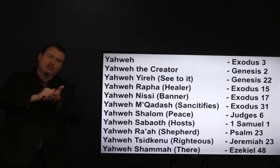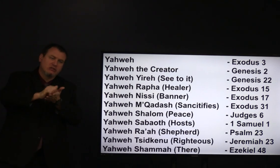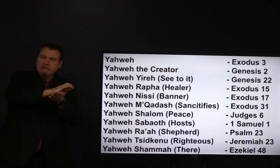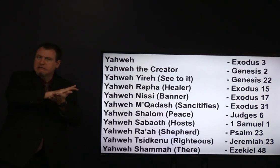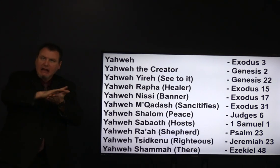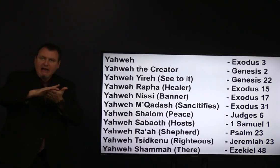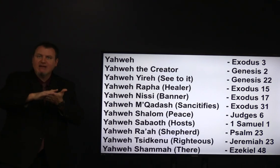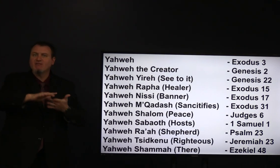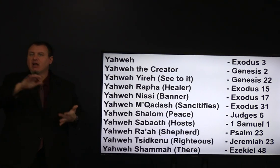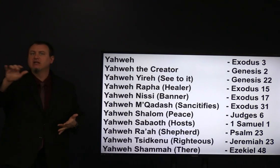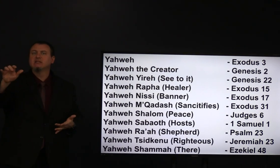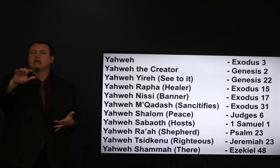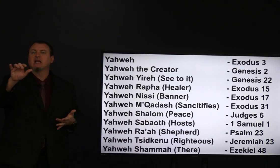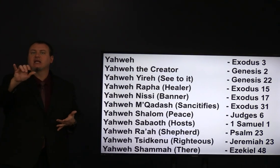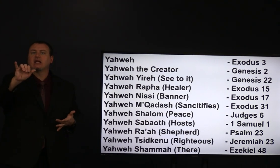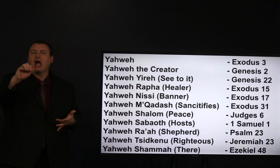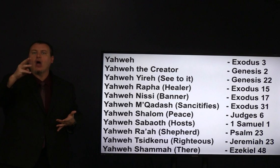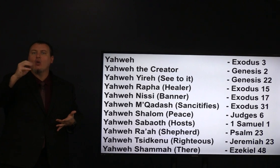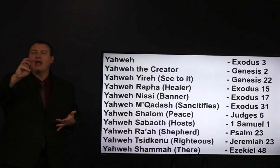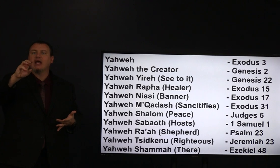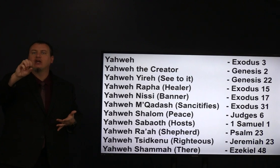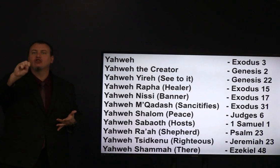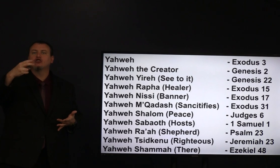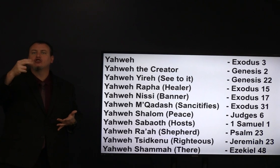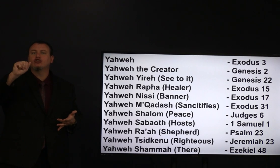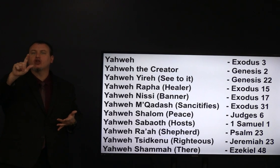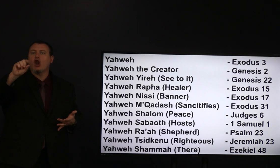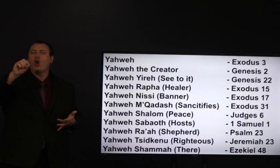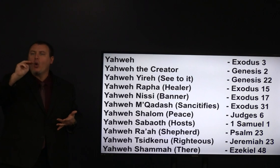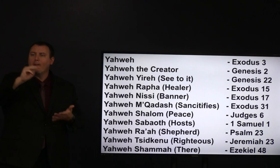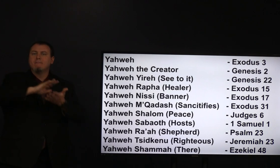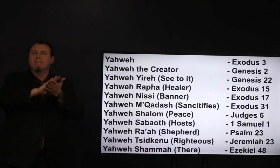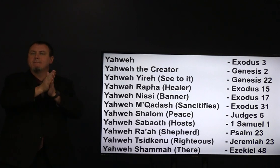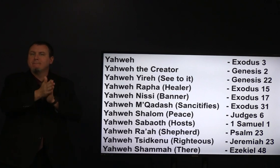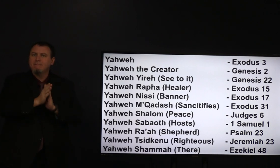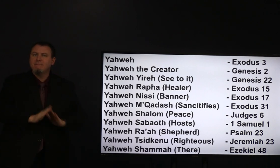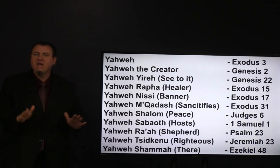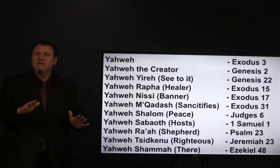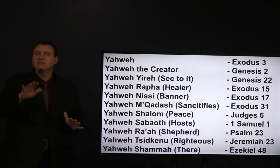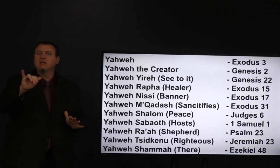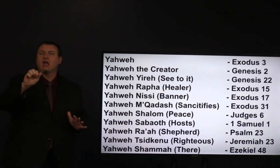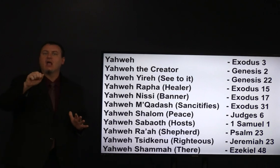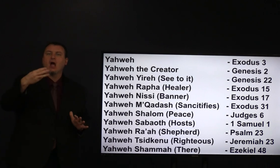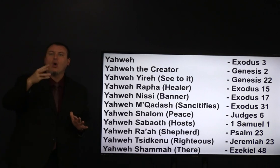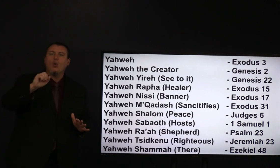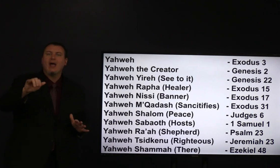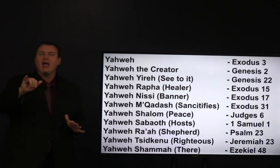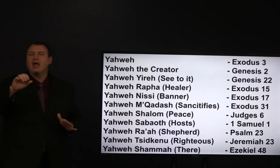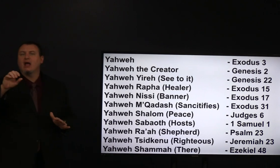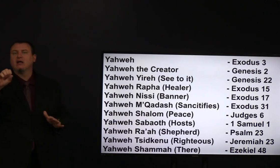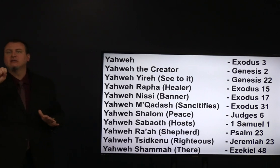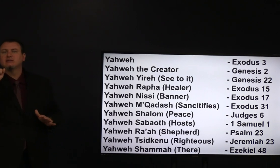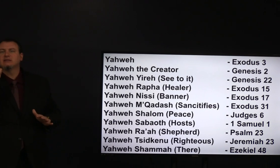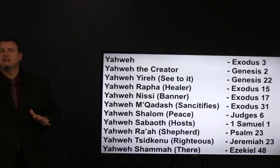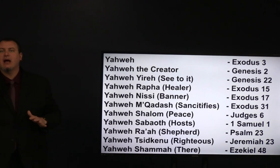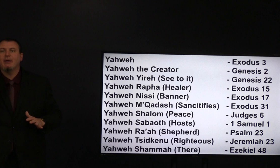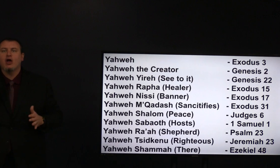yahwehem Kadesh the sanctifier Yahweh Shalom God of Peace